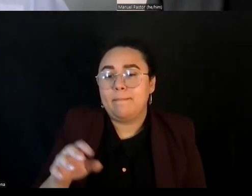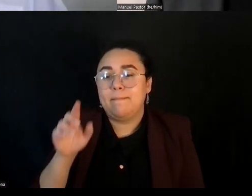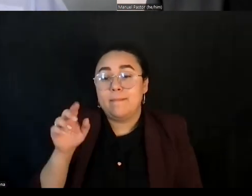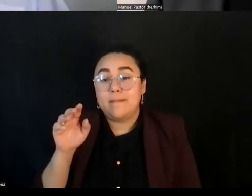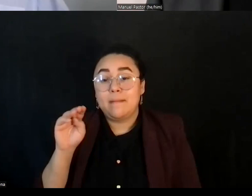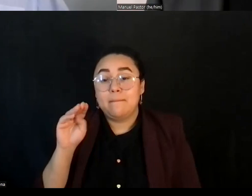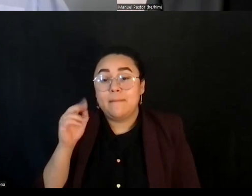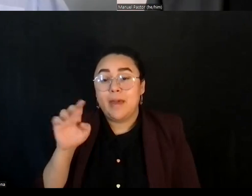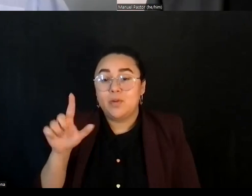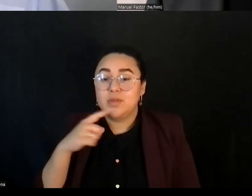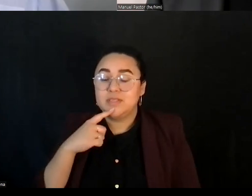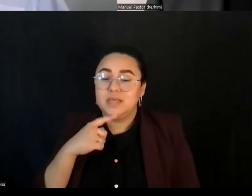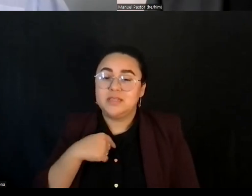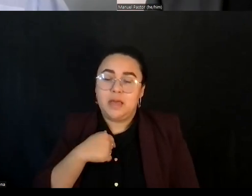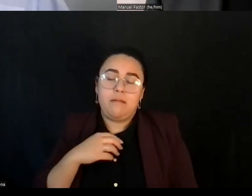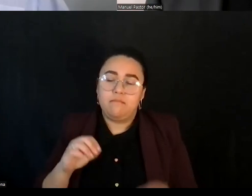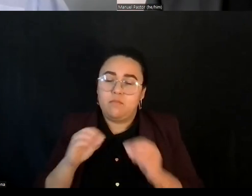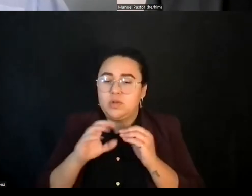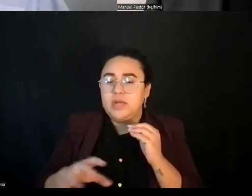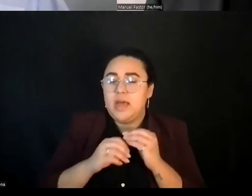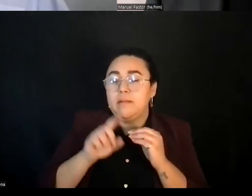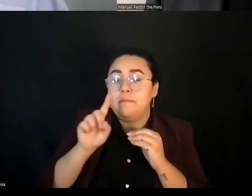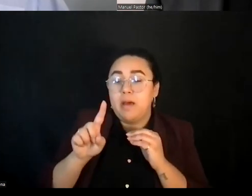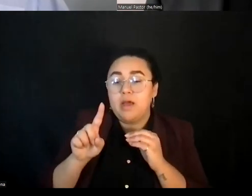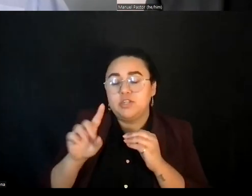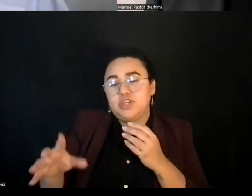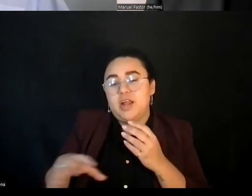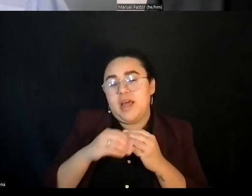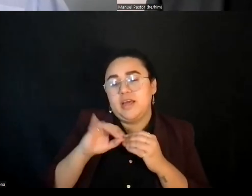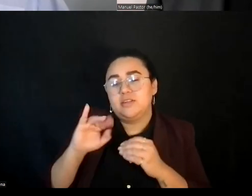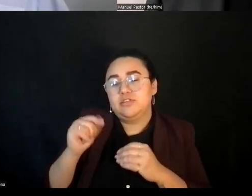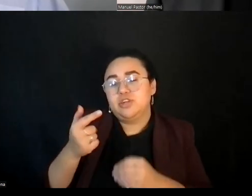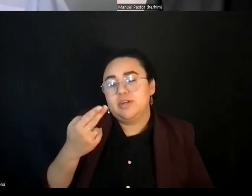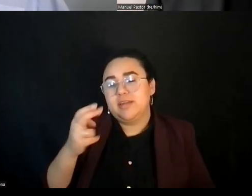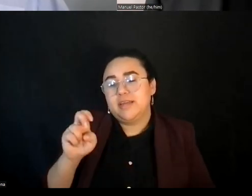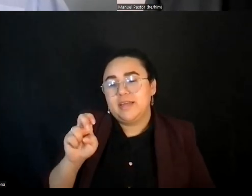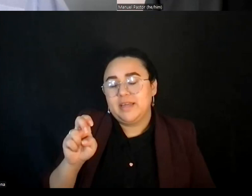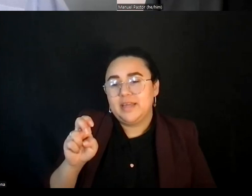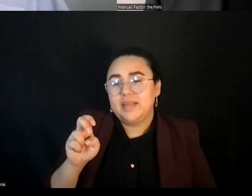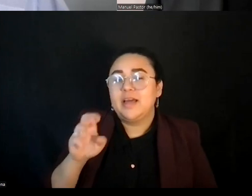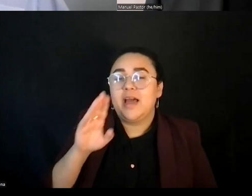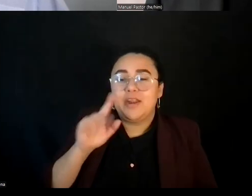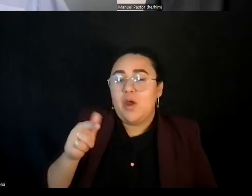And I'm a good enough speaker to know that in the discussion whether I can sneak in what I was about to say. So.